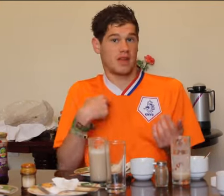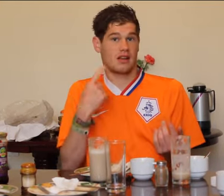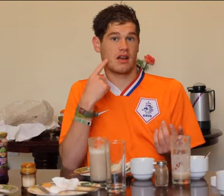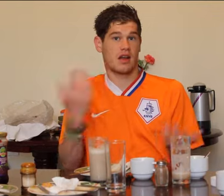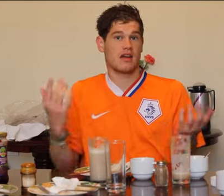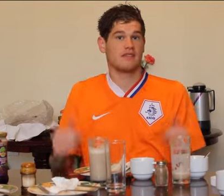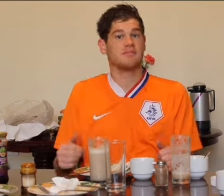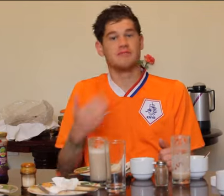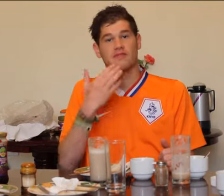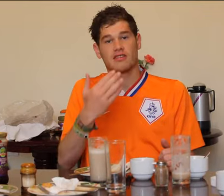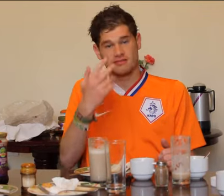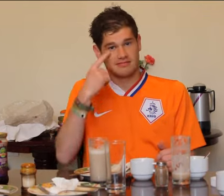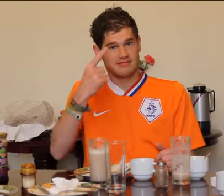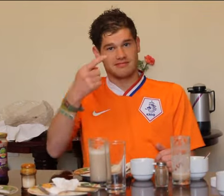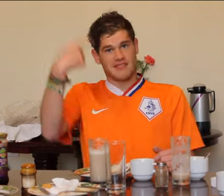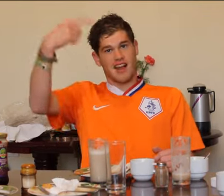This was our day, thanks for watching!